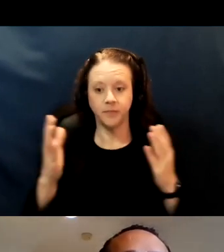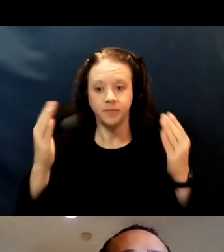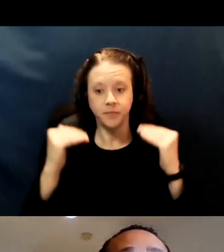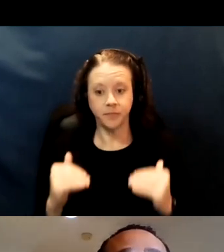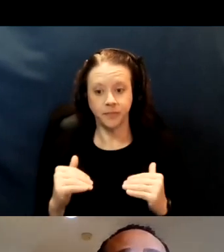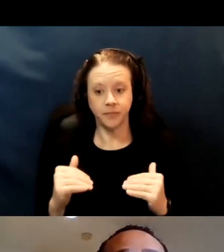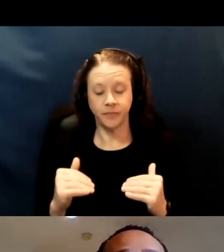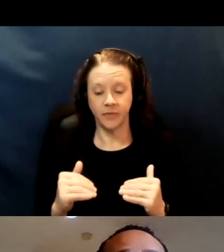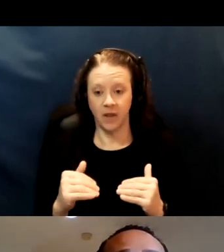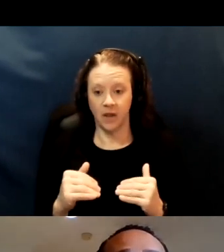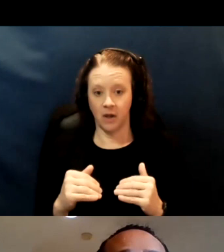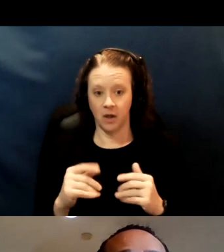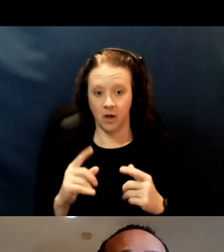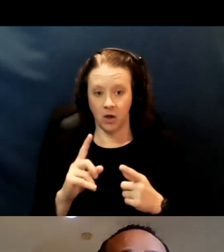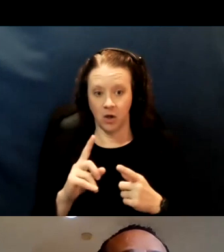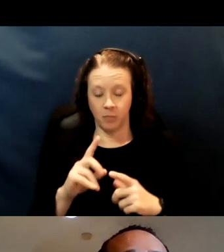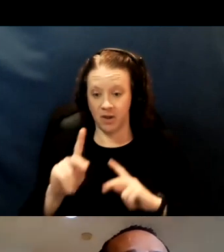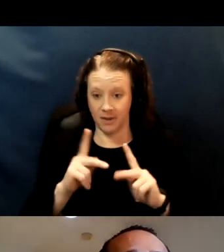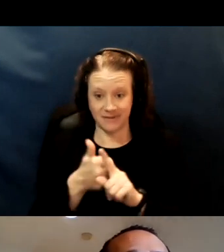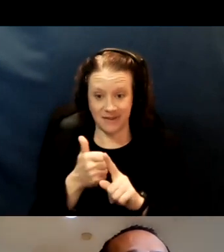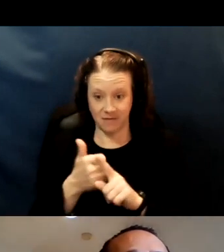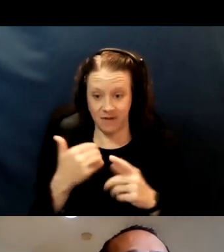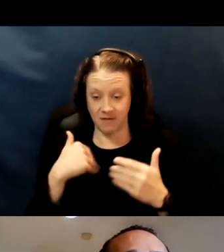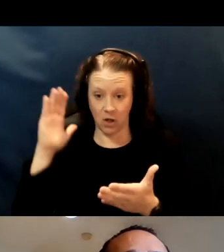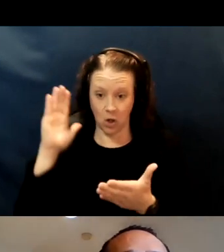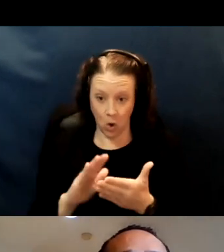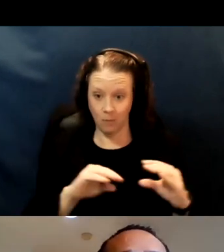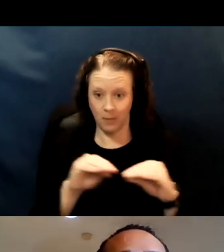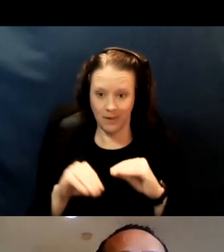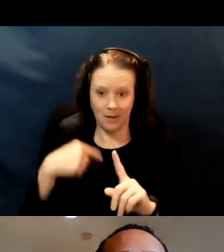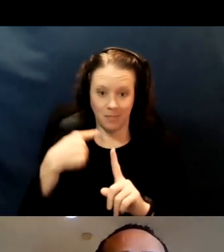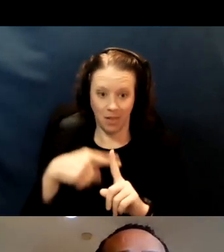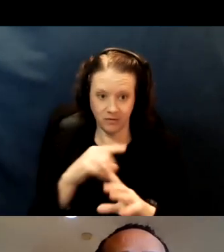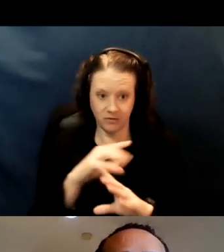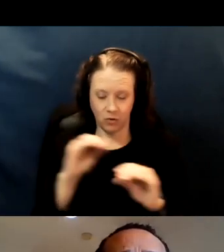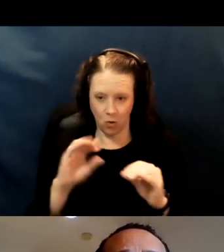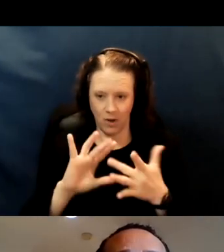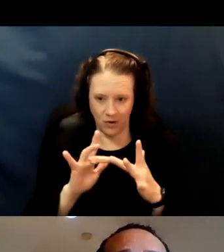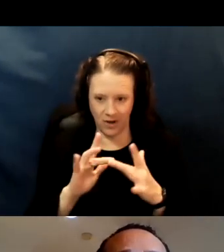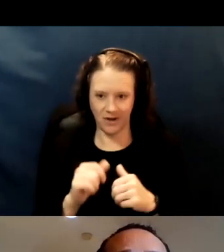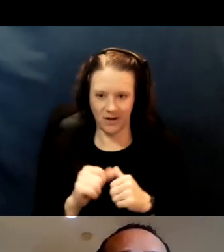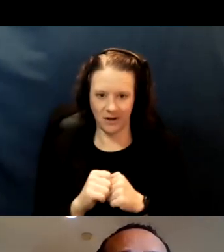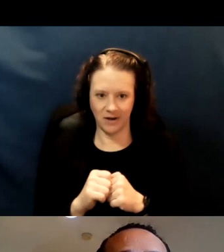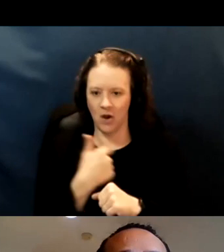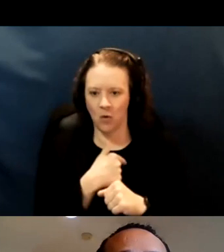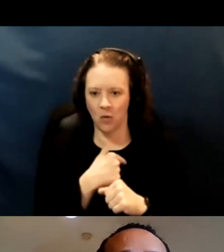as well as having a low mobility, we have been providing onsite assistance. So we have volunteers and staff